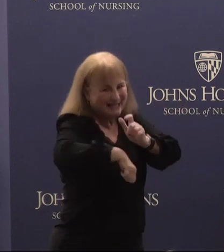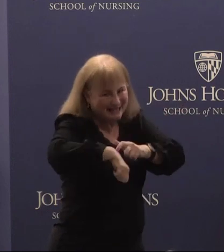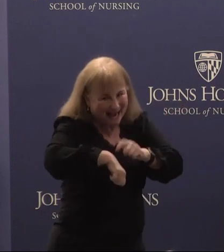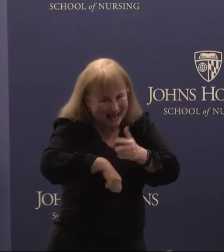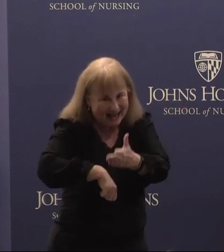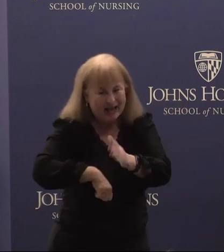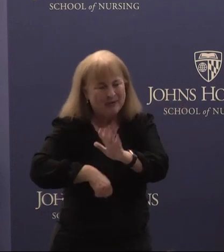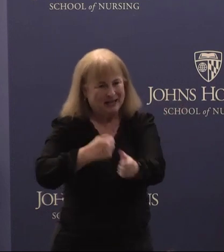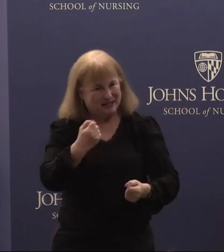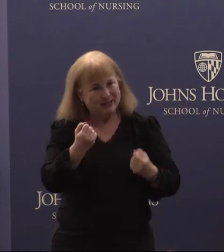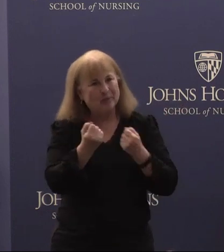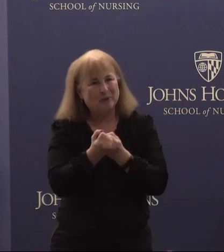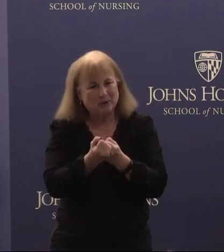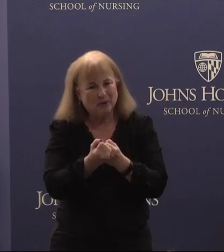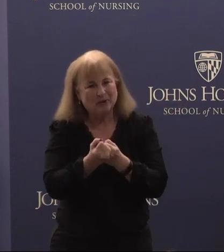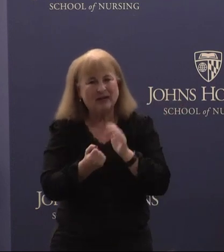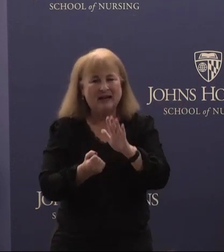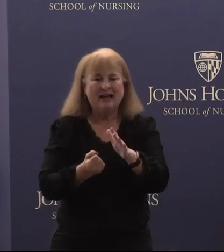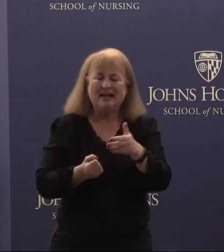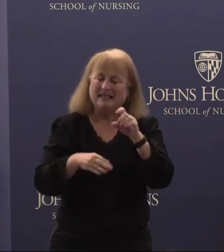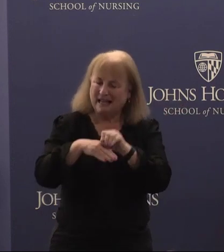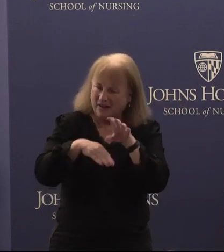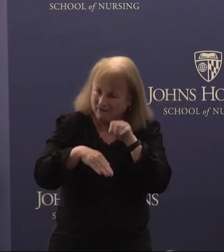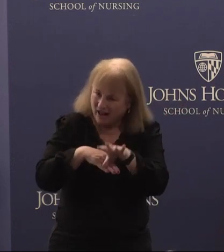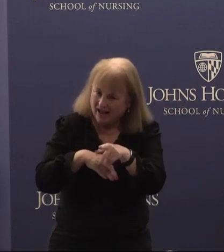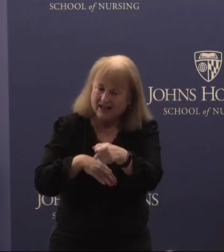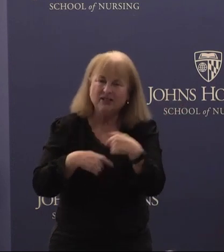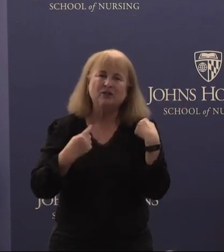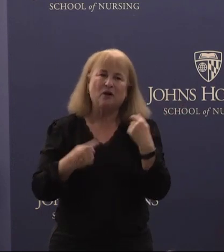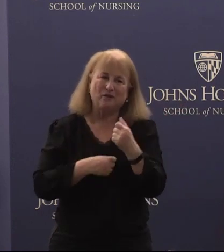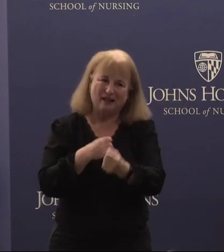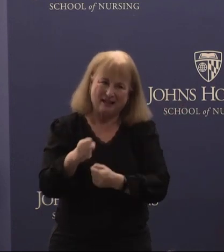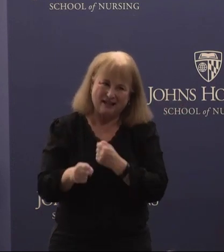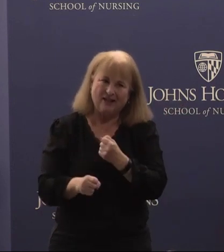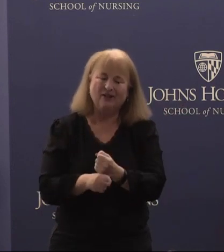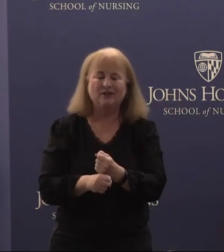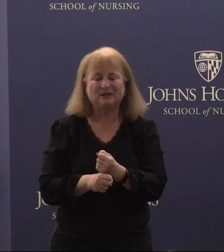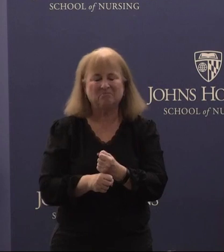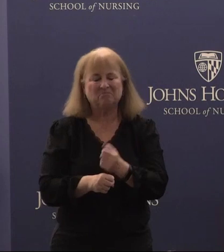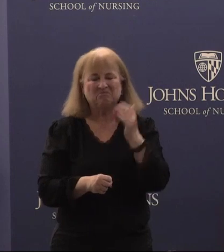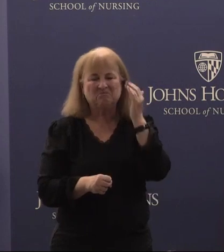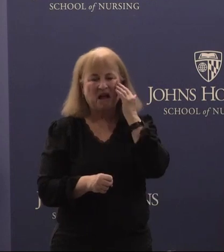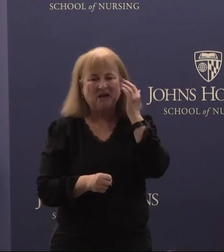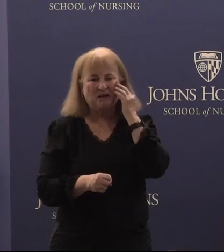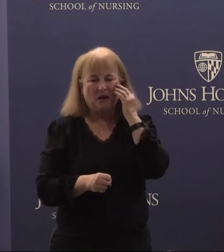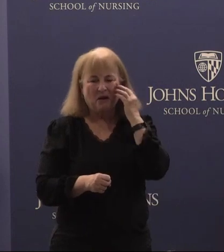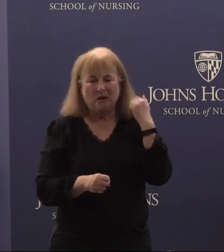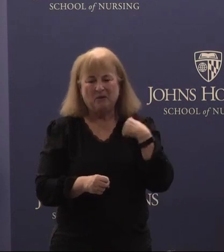his support and his advice over the years and I know that we wouldn't be where we are today with